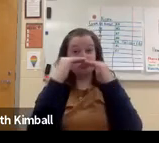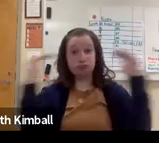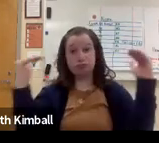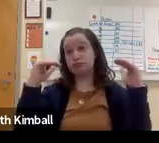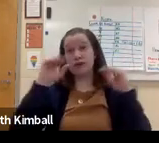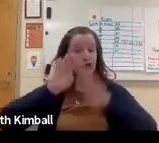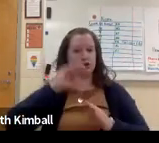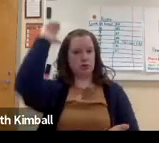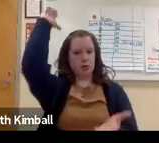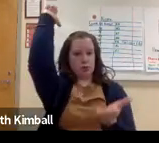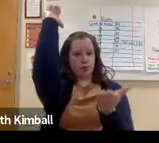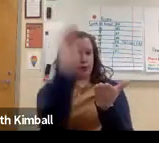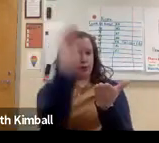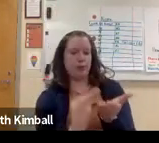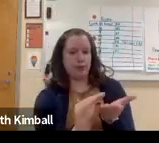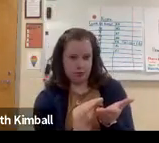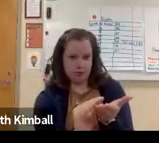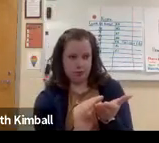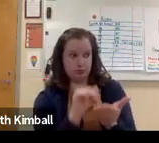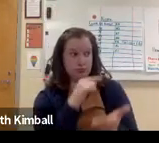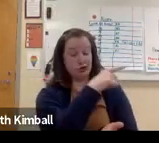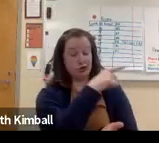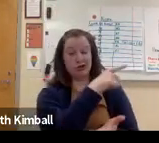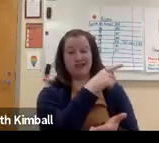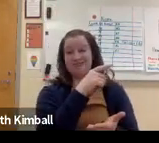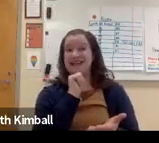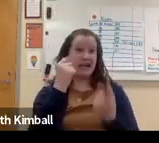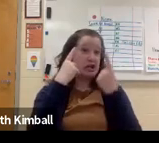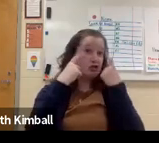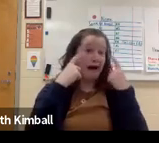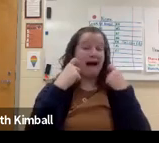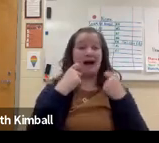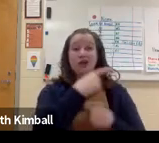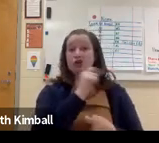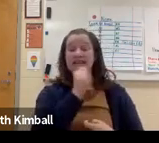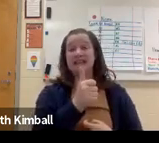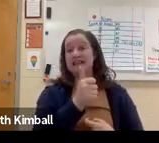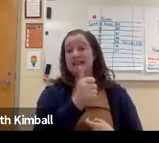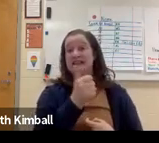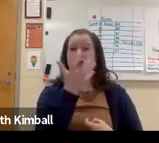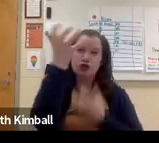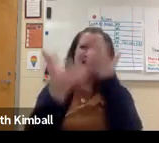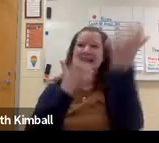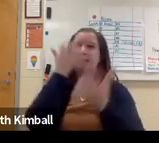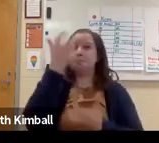Interestingly, her behavior improved, her frustration at school improved.